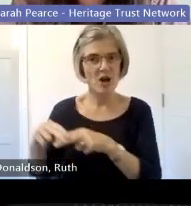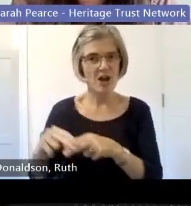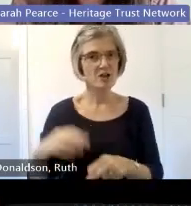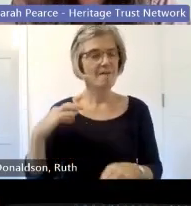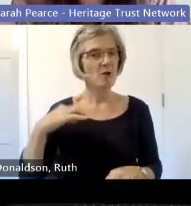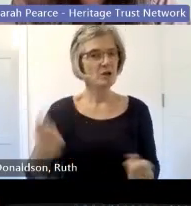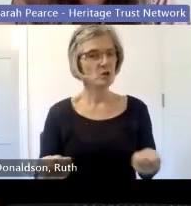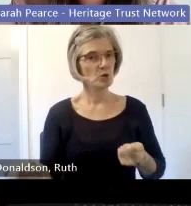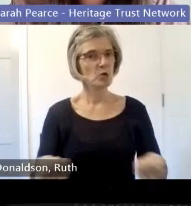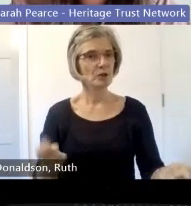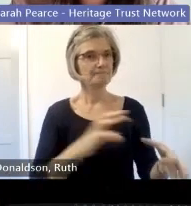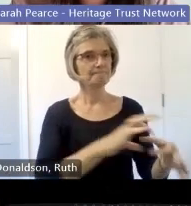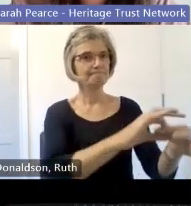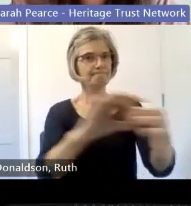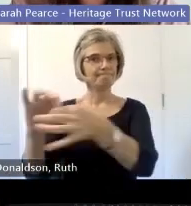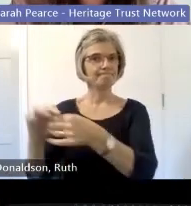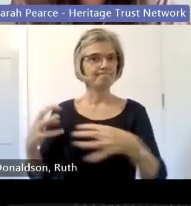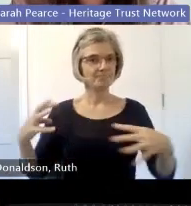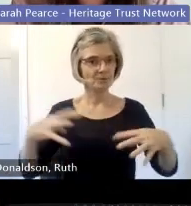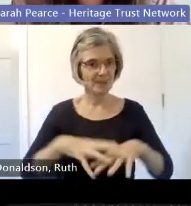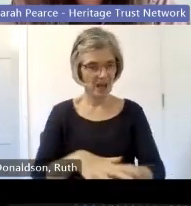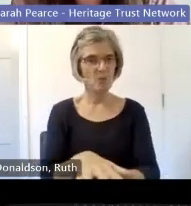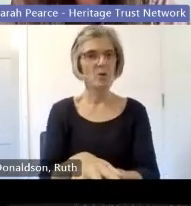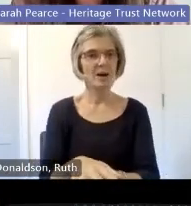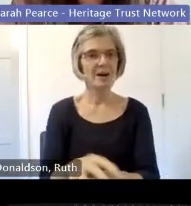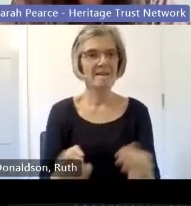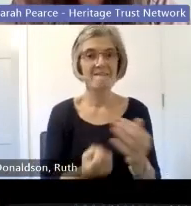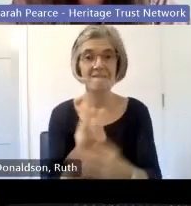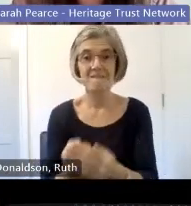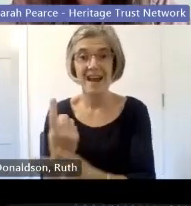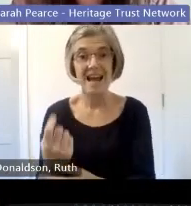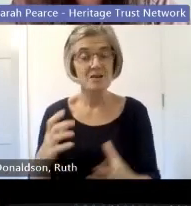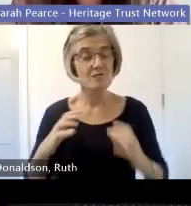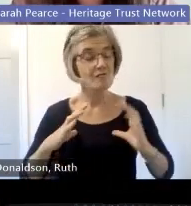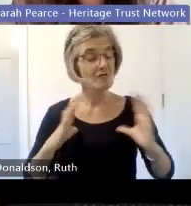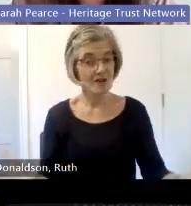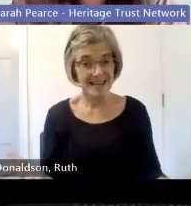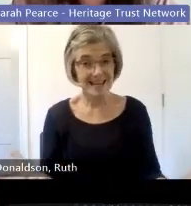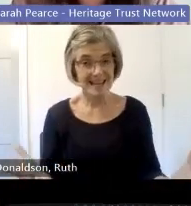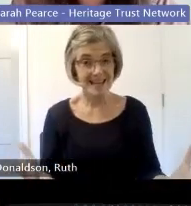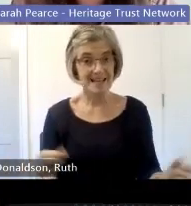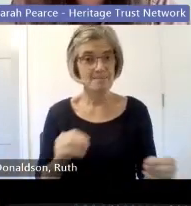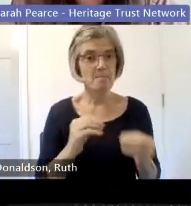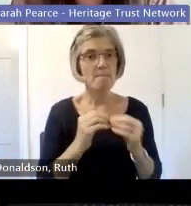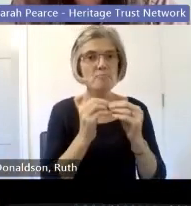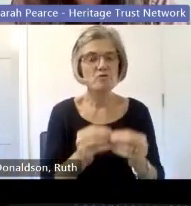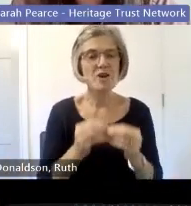events it shares inclusive volunteering practice celebrates volunteers and most importantly it